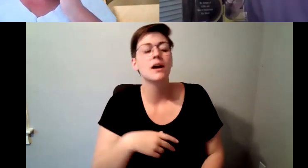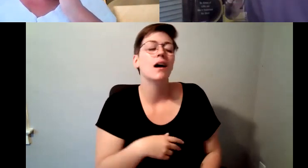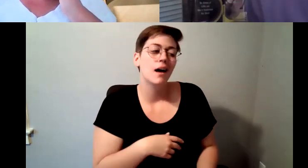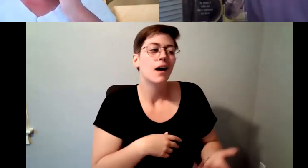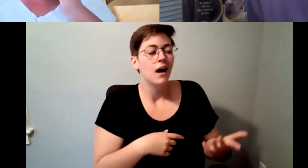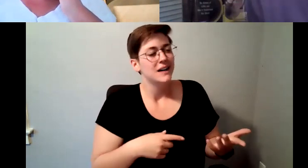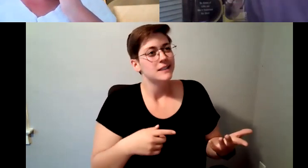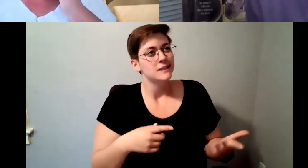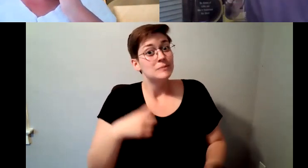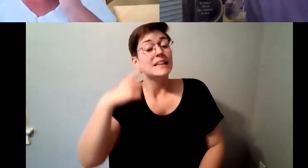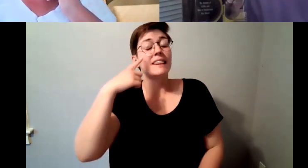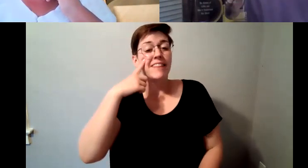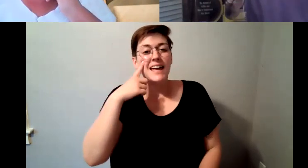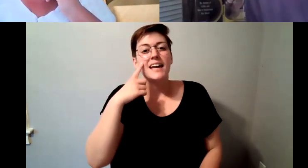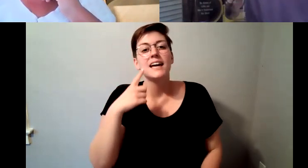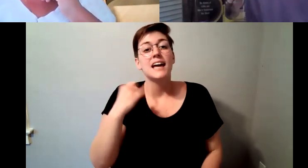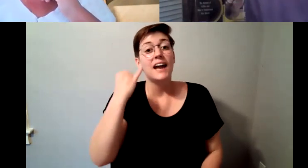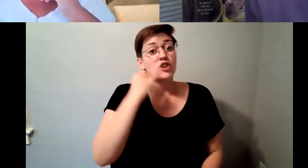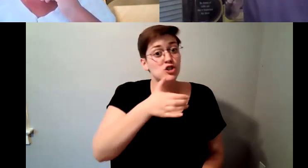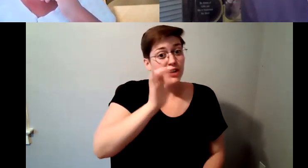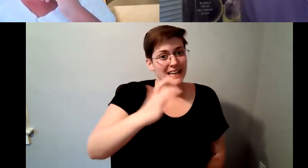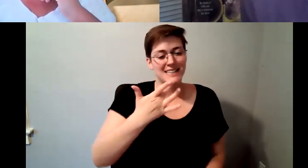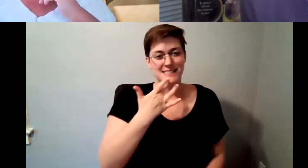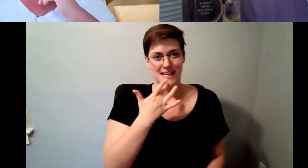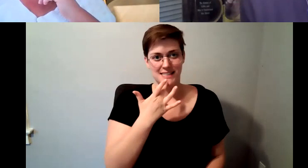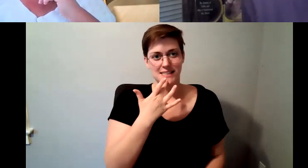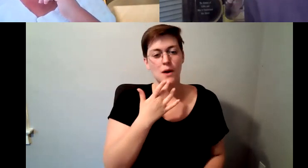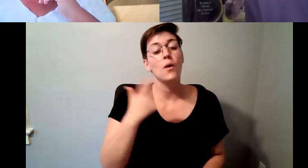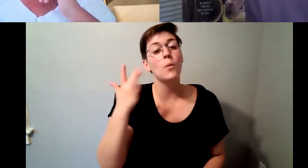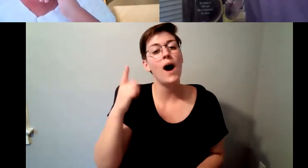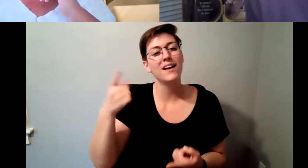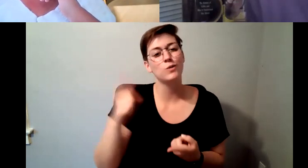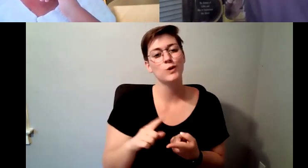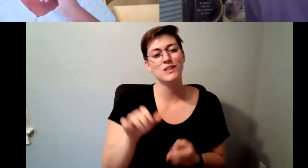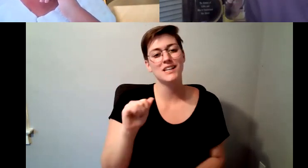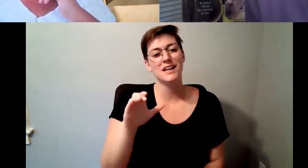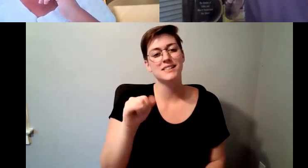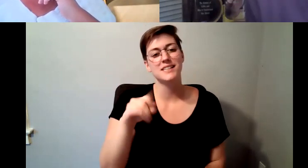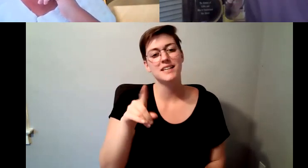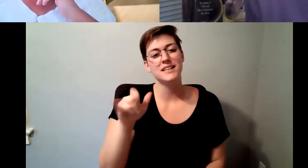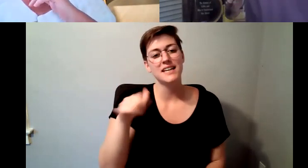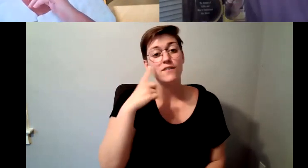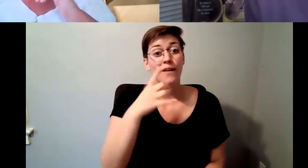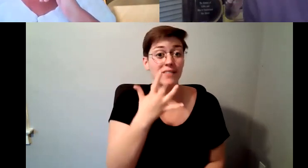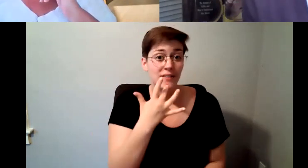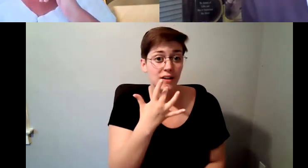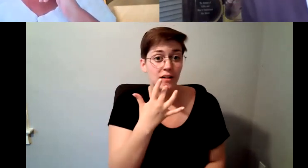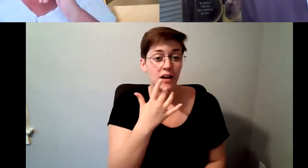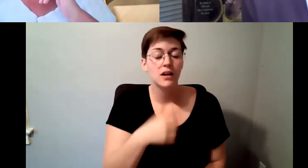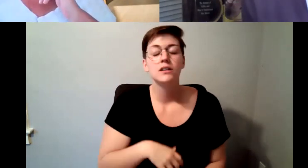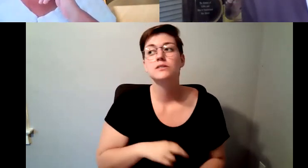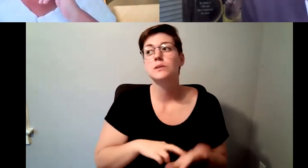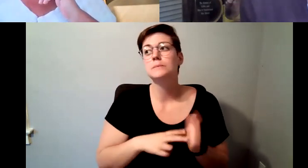it has less acidity in flavor, and so there are there are many who who would drink who